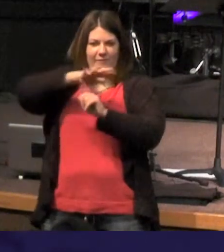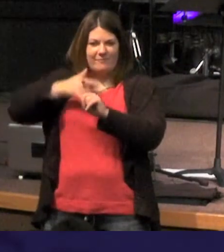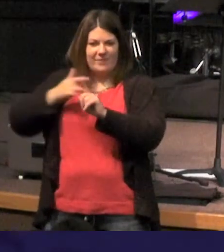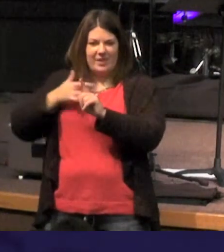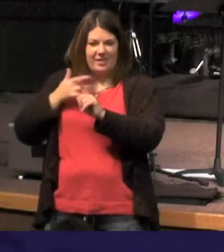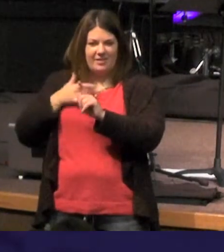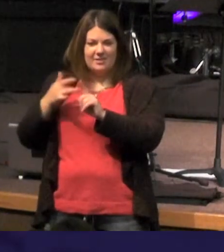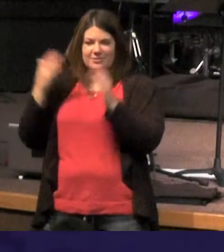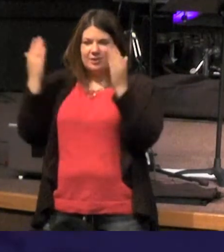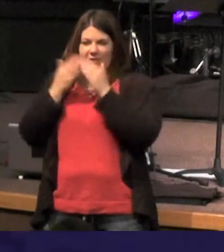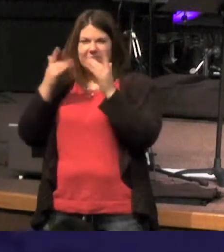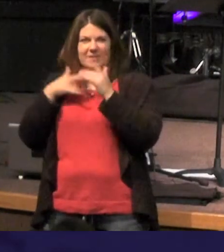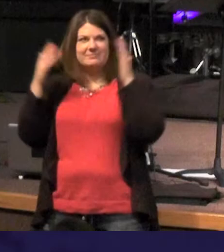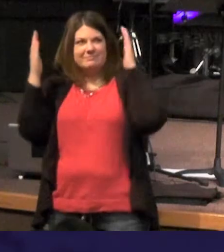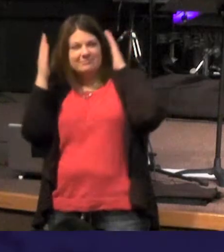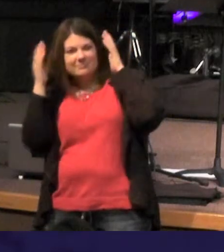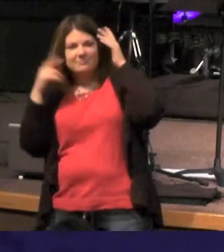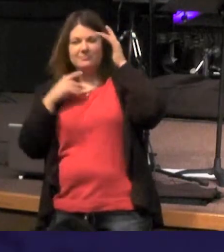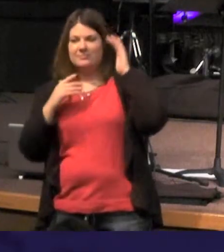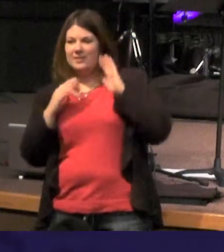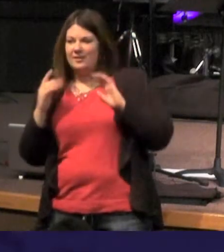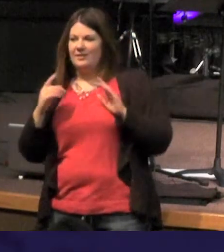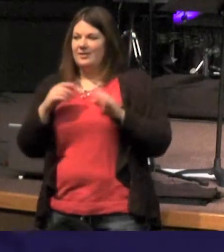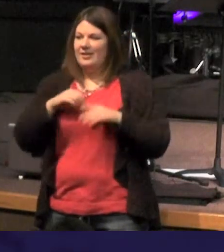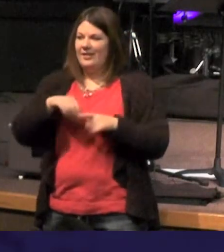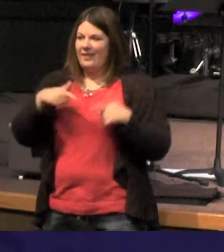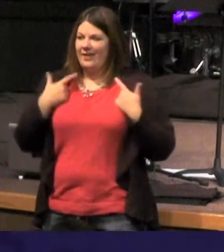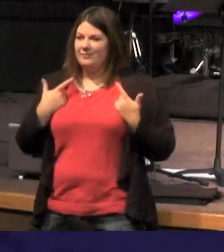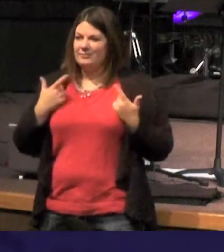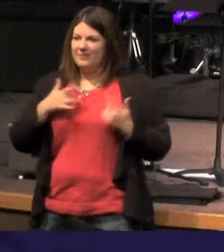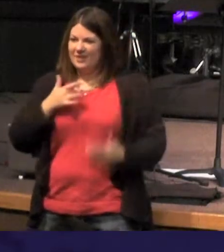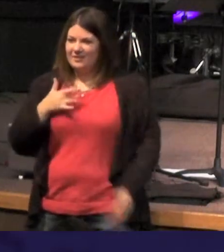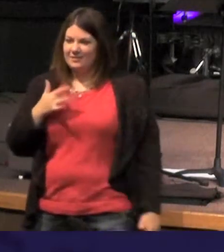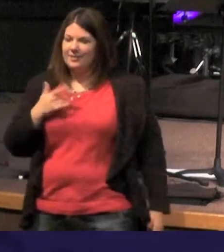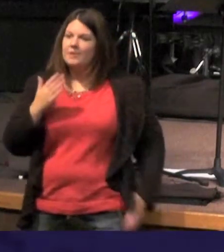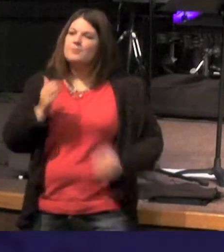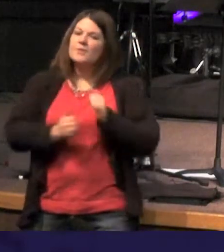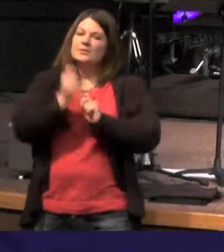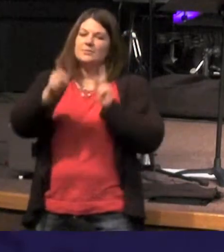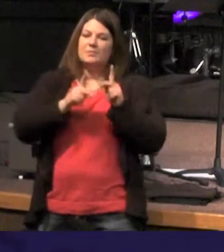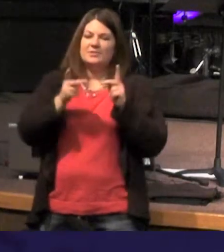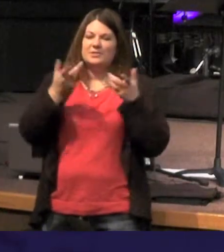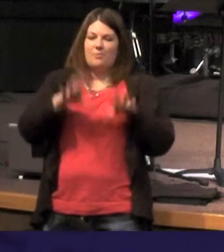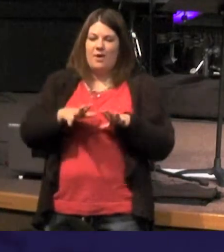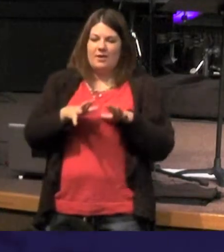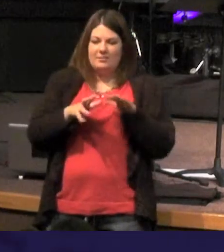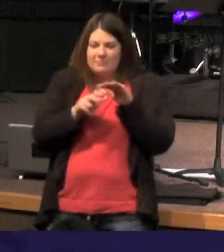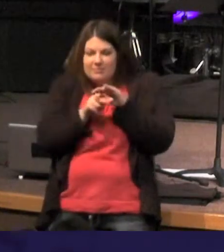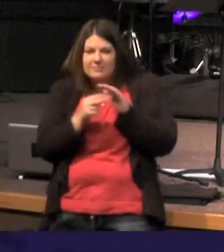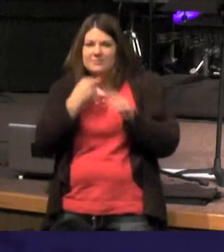claustrophobic just in life most people don't like to be crammed in to a dark places